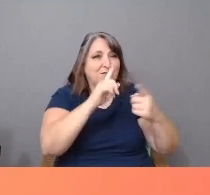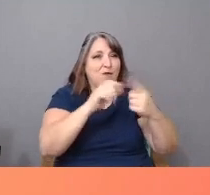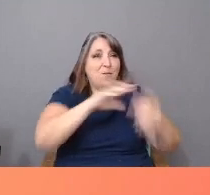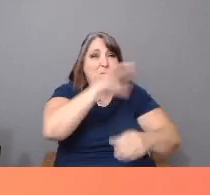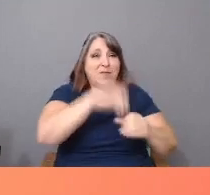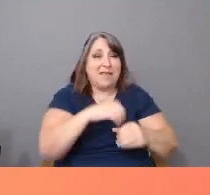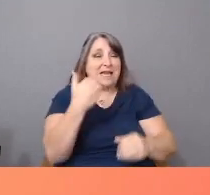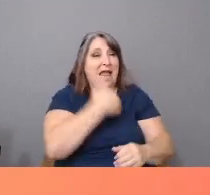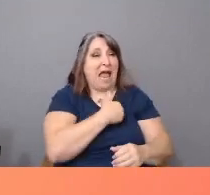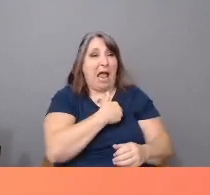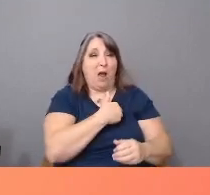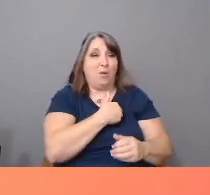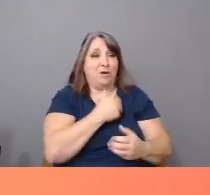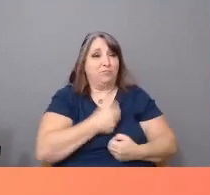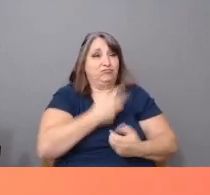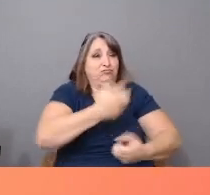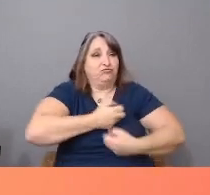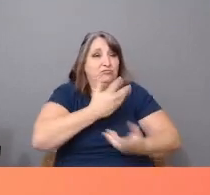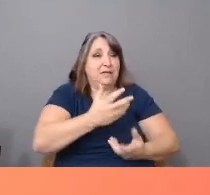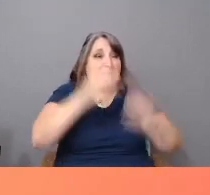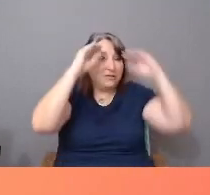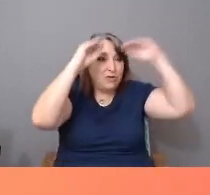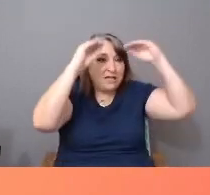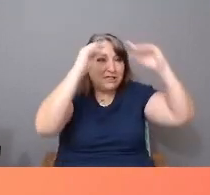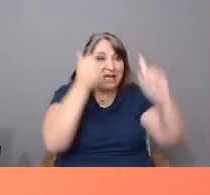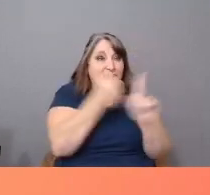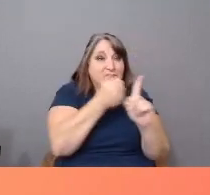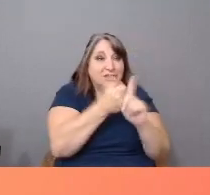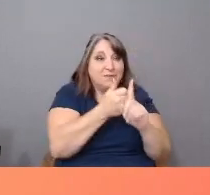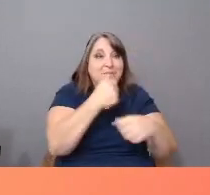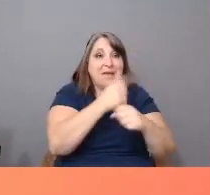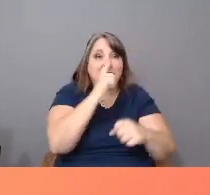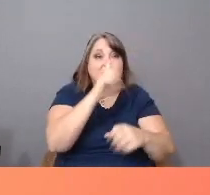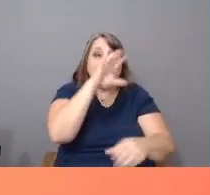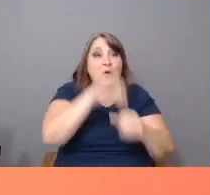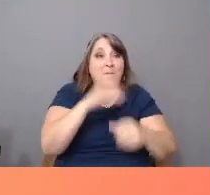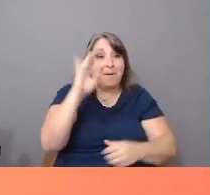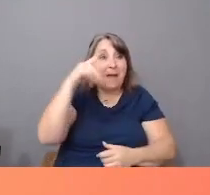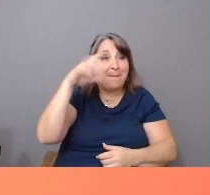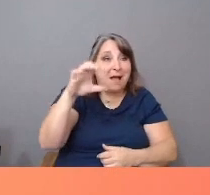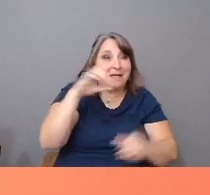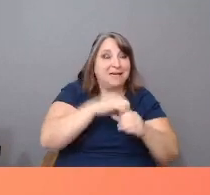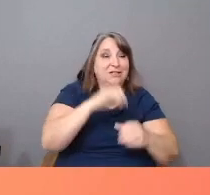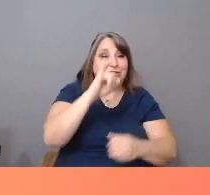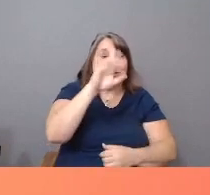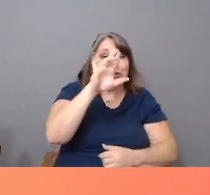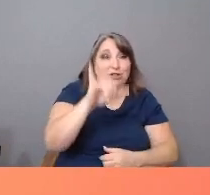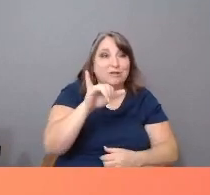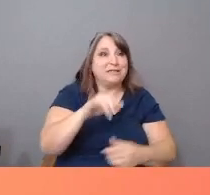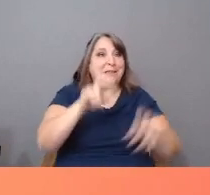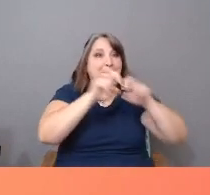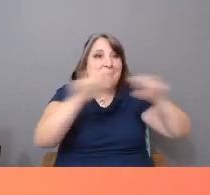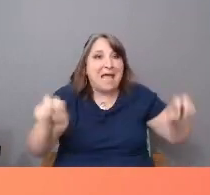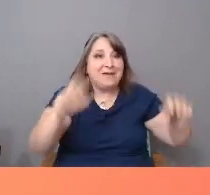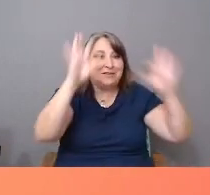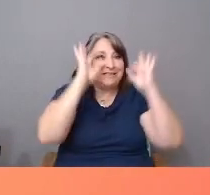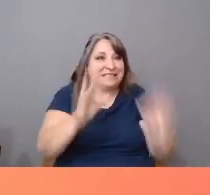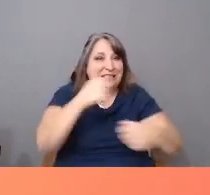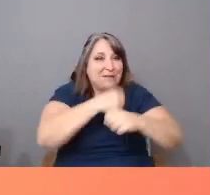and to educate yourselves and make sure you incorporate BIPOC into your juries, panels, decision making, and leadership roles.